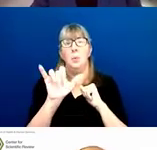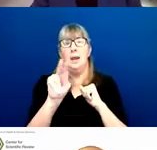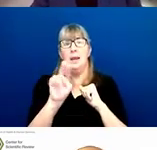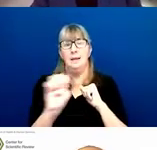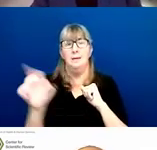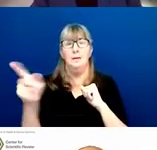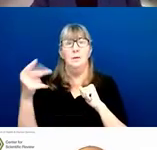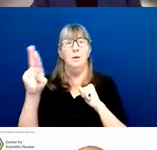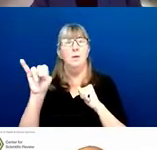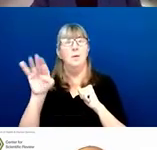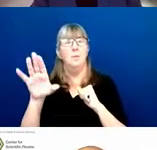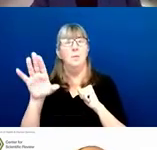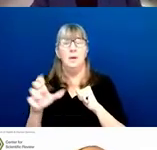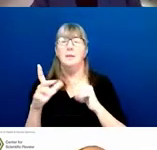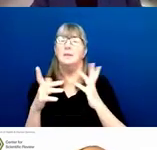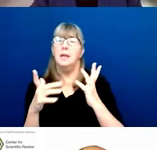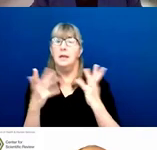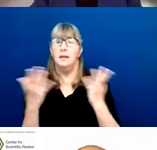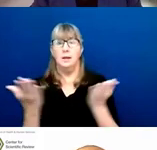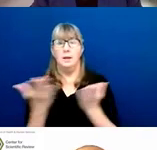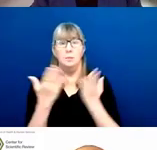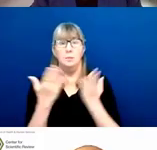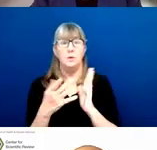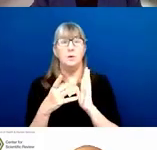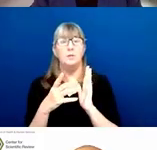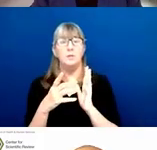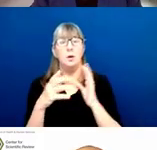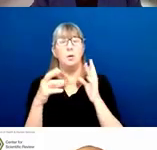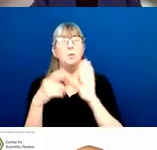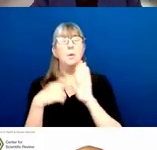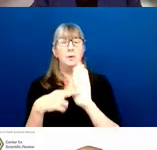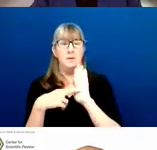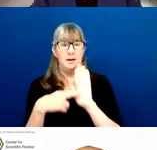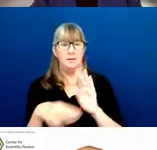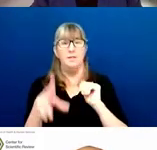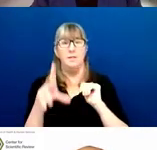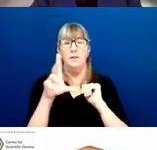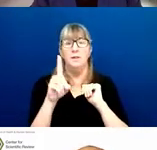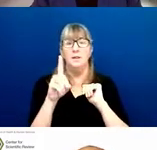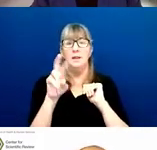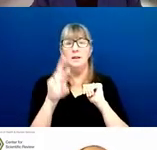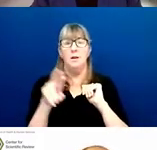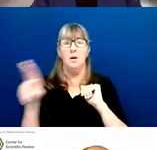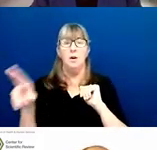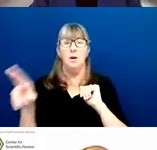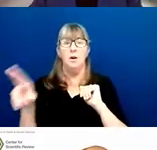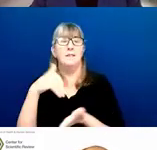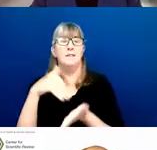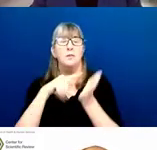the Division of Receipt and Referral and the Center for Scientific Review. Today I'm going to talk about how the NIH processes